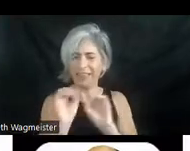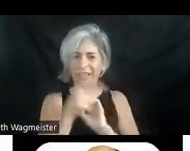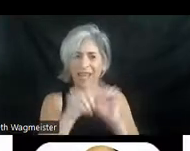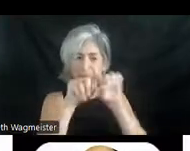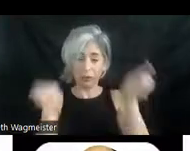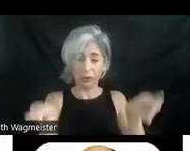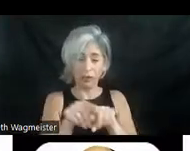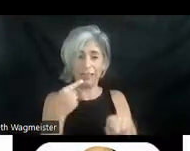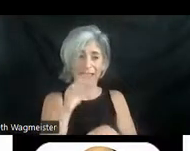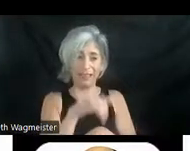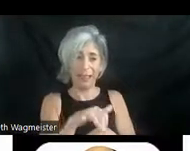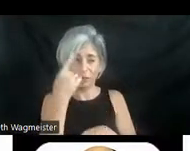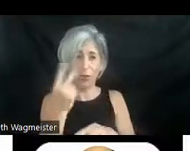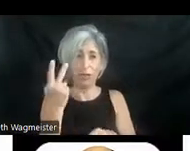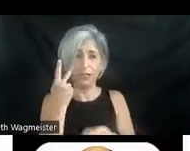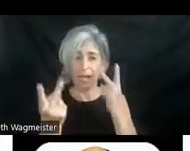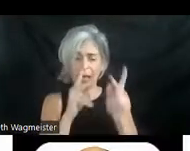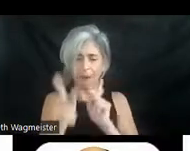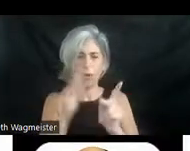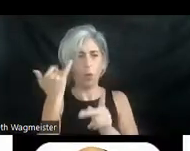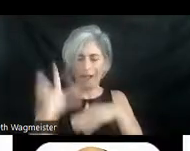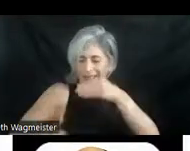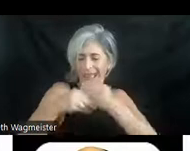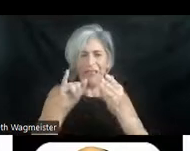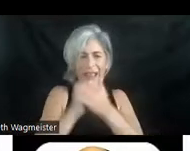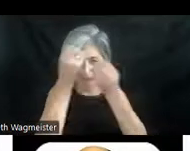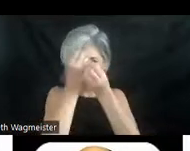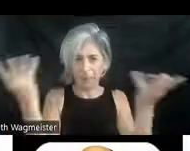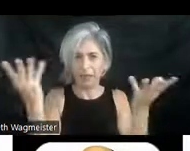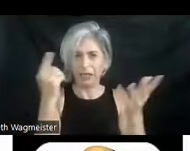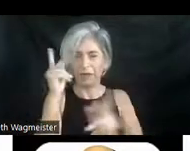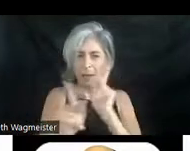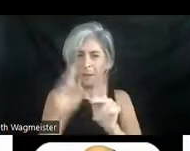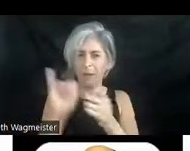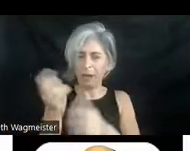says that for sighted people. Why would you add that information for folks who are blind?